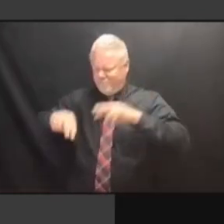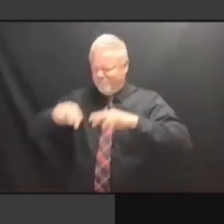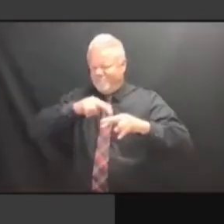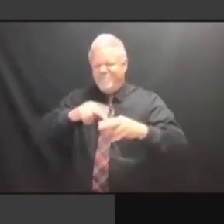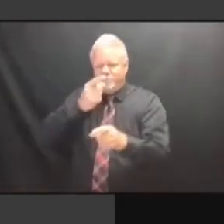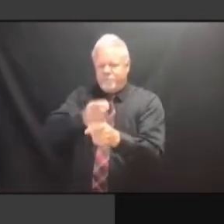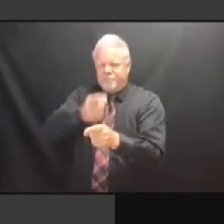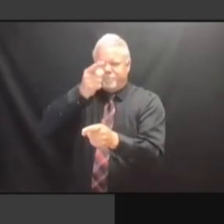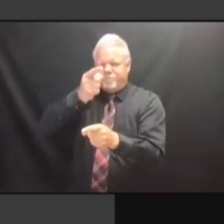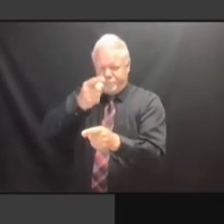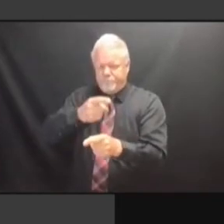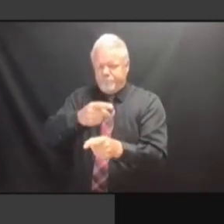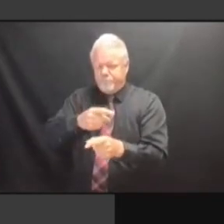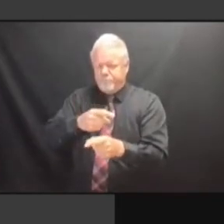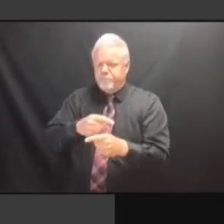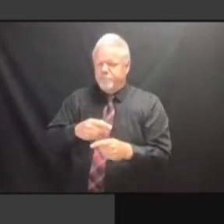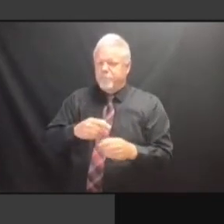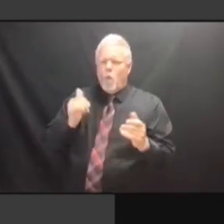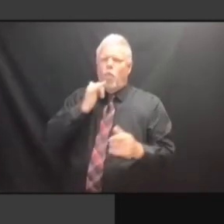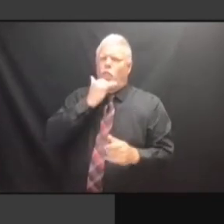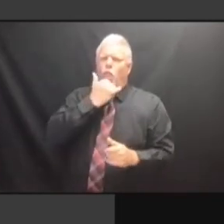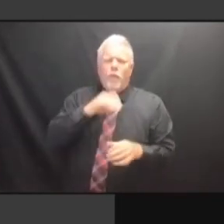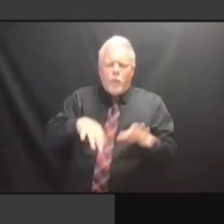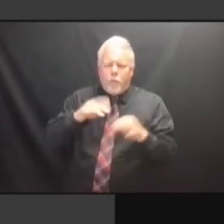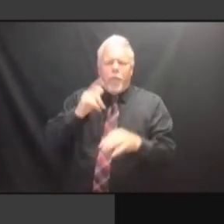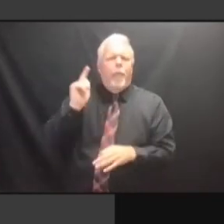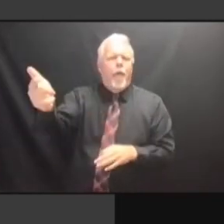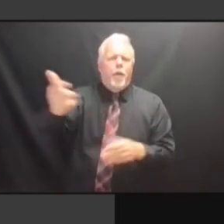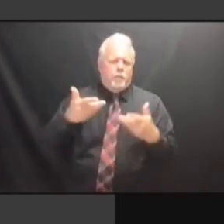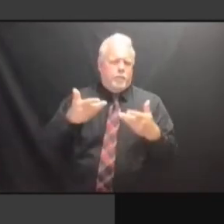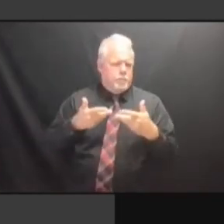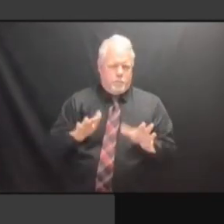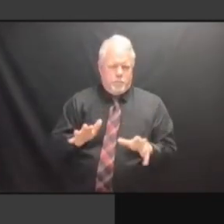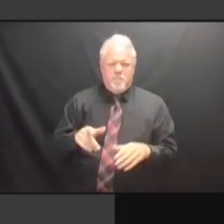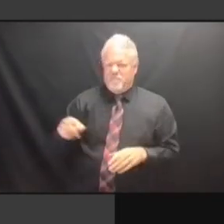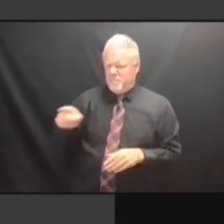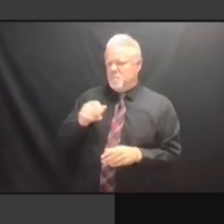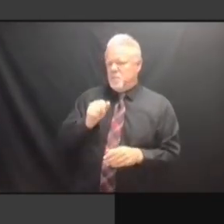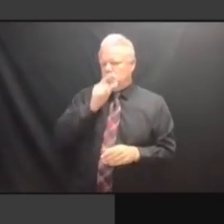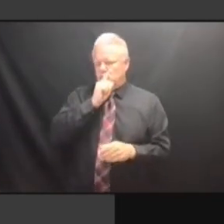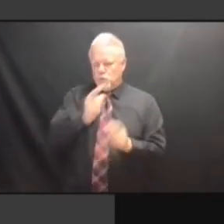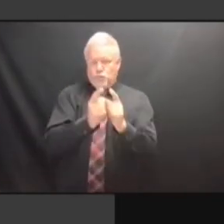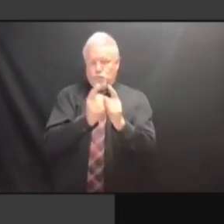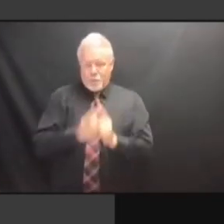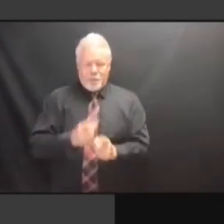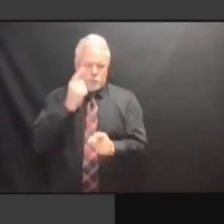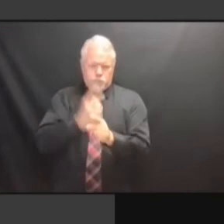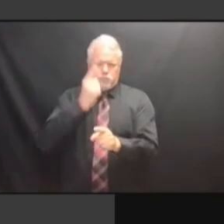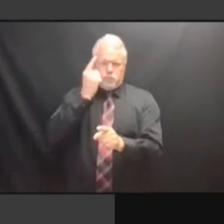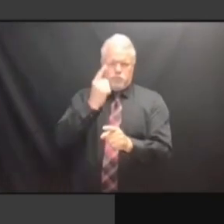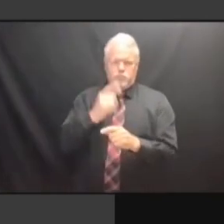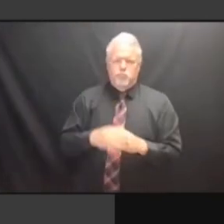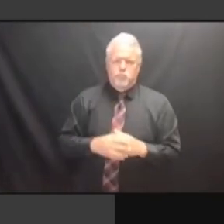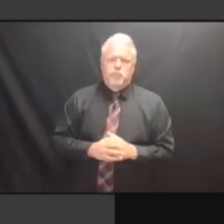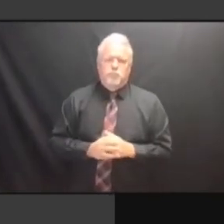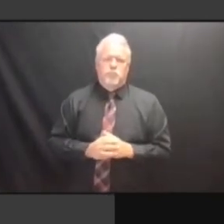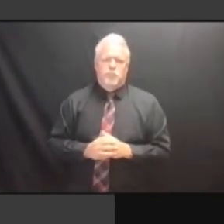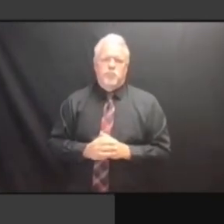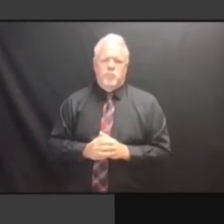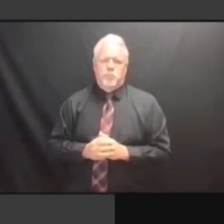TRANSLATE INTO? >> SPANISH, TRANSLATE INTO? >> SPANISH, BENGALI, TRANSLATE INTO? >> SPANISH, BENGALI, CHINESE SPANISH, BENGALI, CHINESE SPANISH, BENGALI, CHINESE TRADITIONAL, SPANISH, BENGALI, CHINESE TRADITIONAL, AND SPANISH, BENGALI, CHINESE TRADITIONAL, AND KOREAN. TRADITIONAL, AND KOREAN. TRADITIONAL, AND KOREAN. >> TRADITIONAL, AND KOREAN. >> OKAY. OKAY. OKAY. SO OKAY. SO I'M OKAY. SO I'M HAPPY OKAY. SO I'M HAPPY TO OKAY. SO I'M HAPPY TO DO OKAY. SO I'M HAPPY TO DO THAT, SO I'M HAPPY TO DO THAT, SO I'M HAPPY TO DO THAT, COMMISSIONER. COMMISSIONER. COMMISSIONER. >>